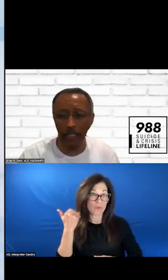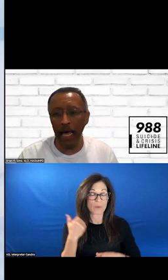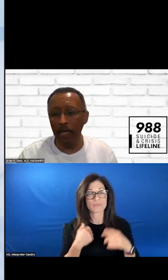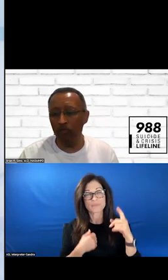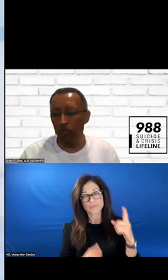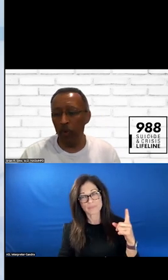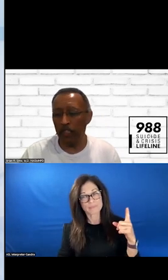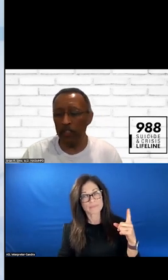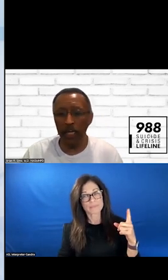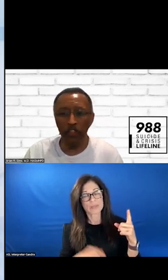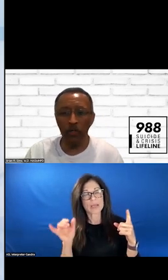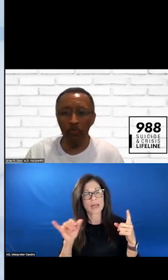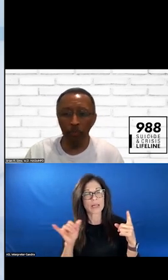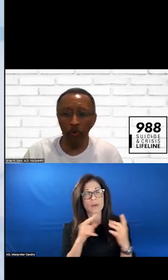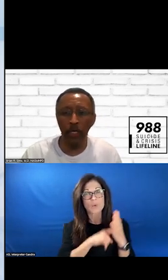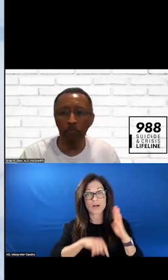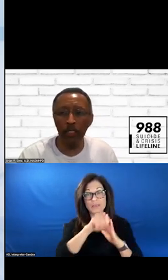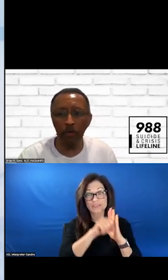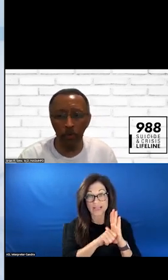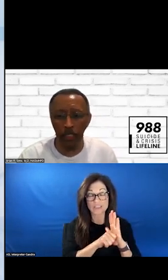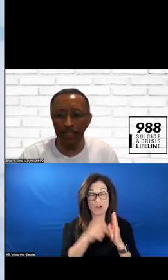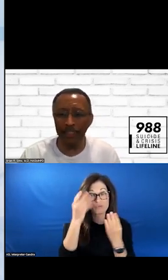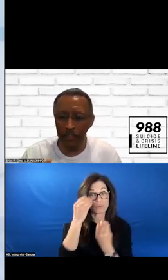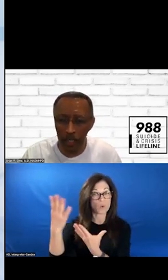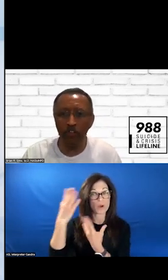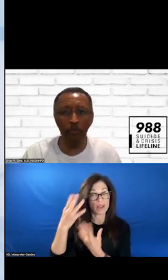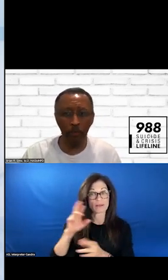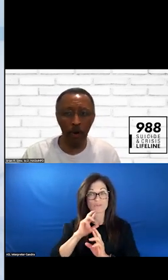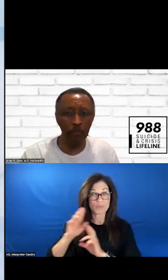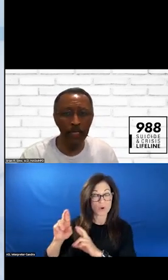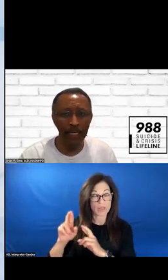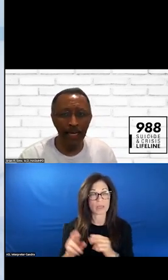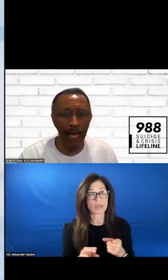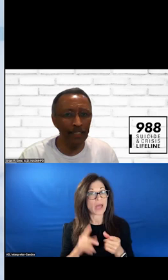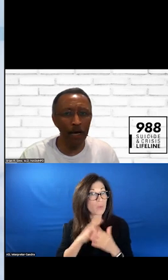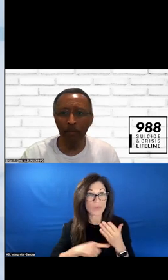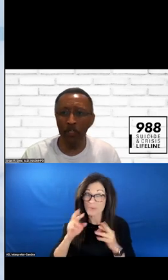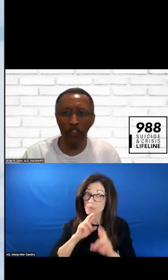DOWN THE LINE OF WHAT THE STATES ARE REPORTING AND MANY ARE REPORTING CONTINUING PROBLEMS AND THAT IS ABOUT THE EMERGENCY